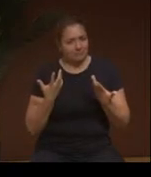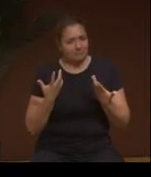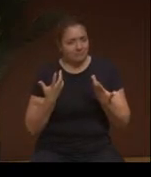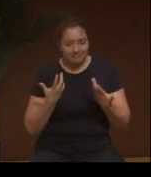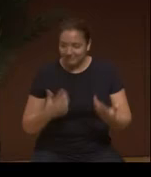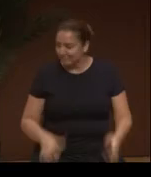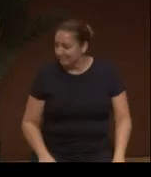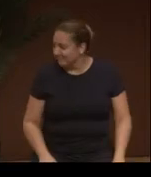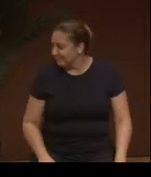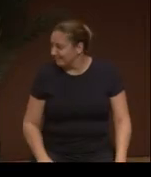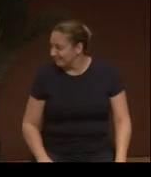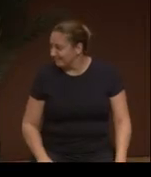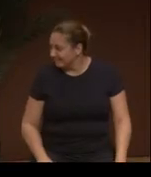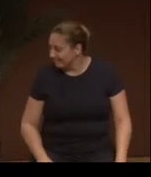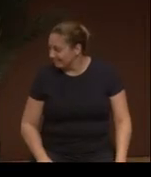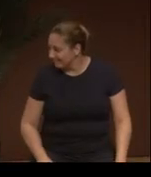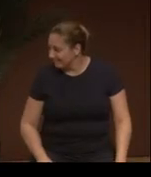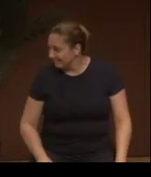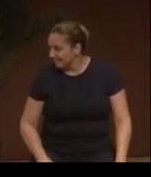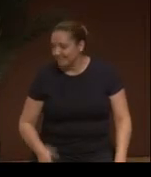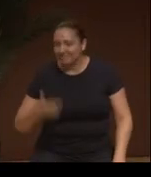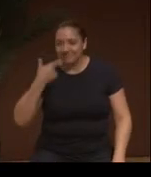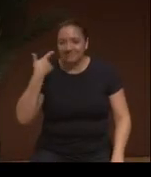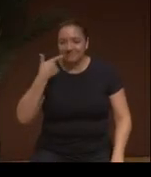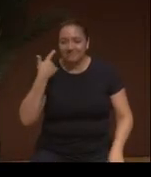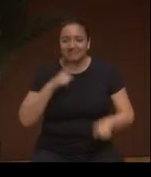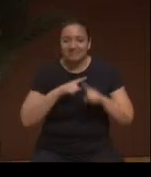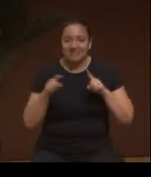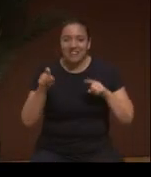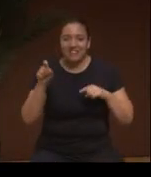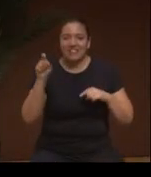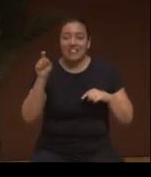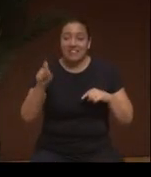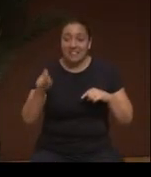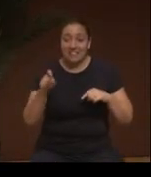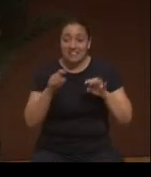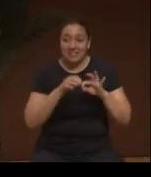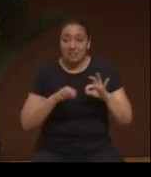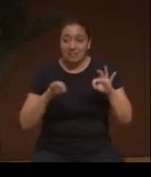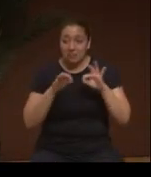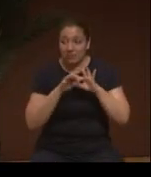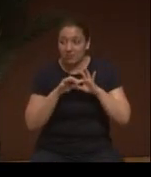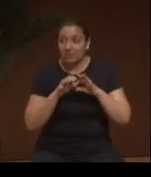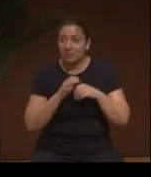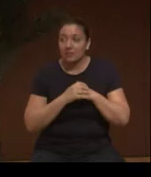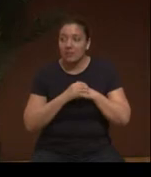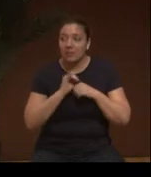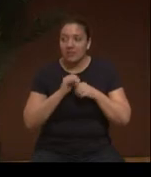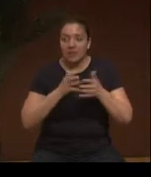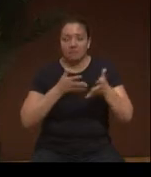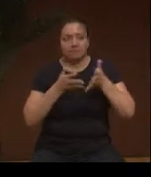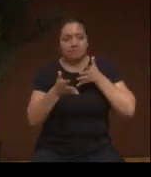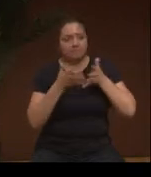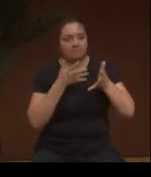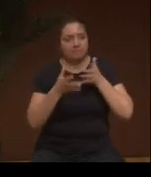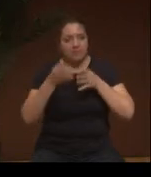[Chuckles]. [Crosstalk].